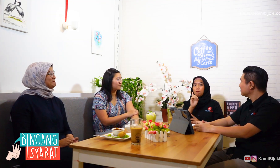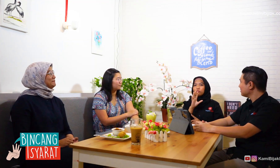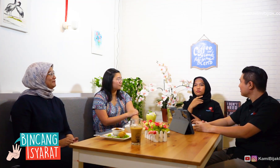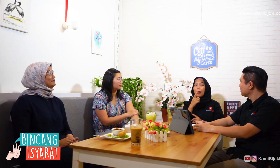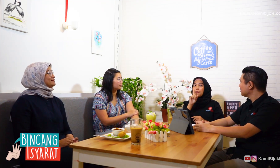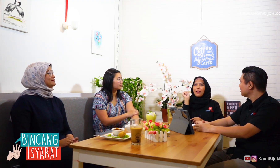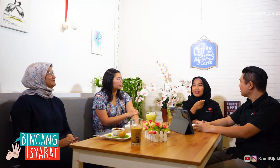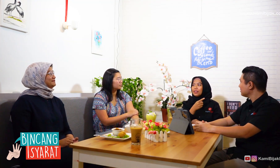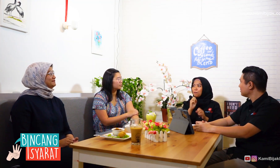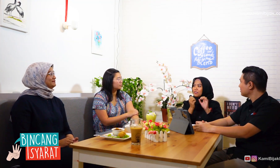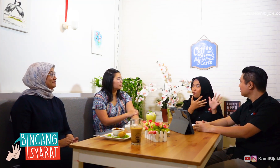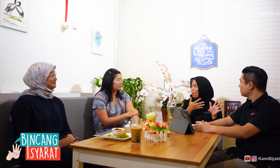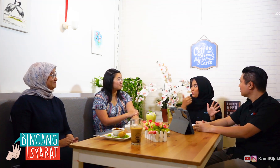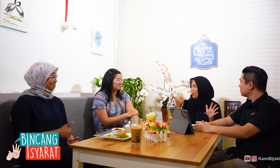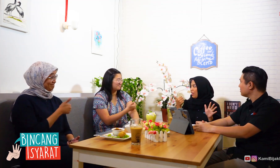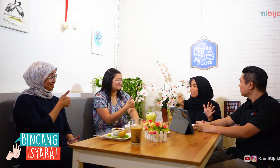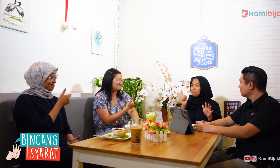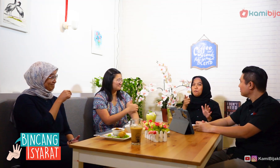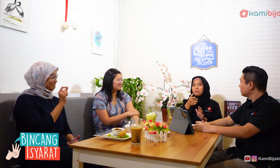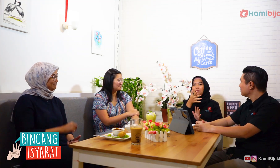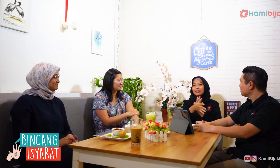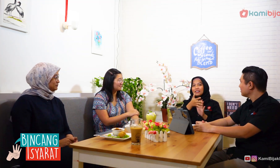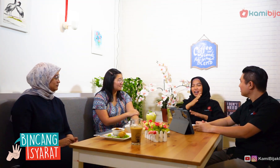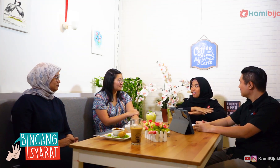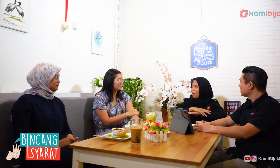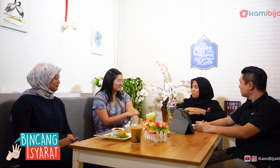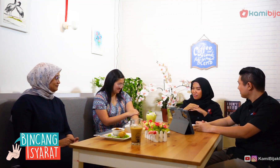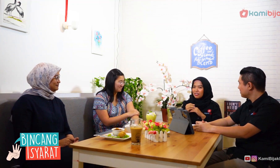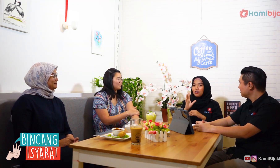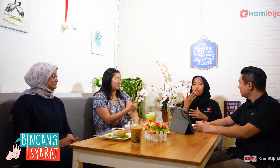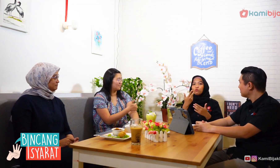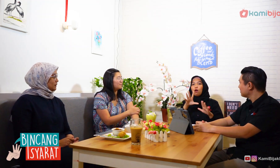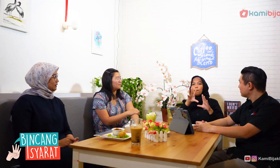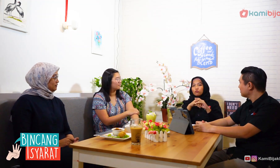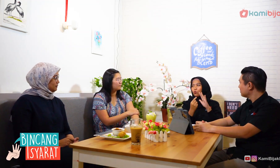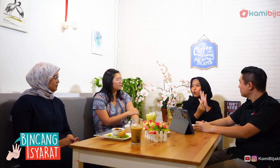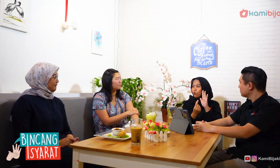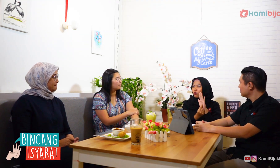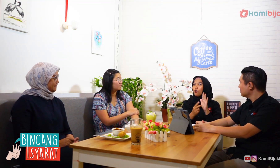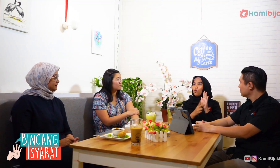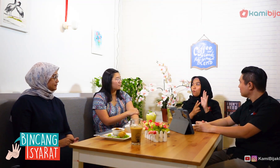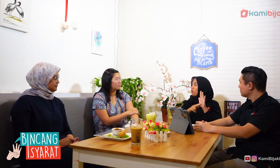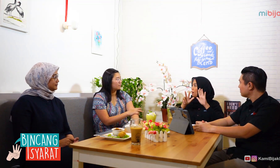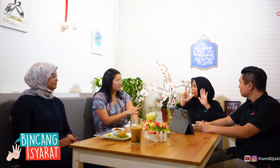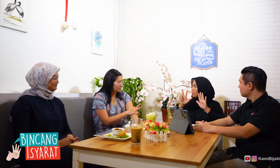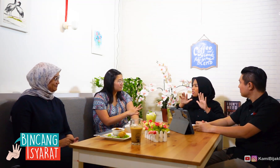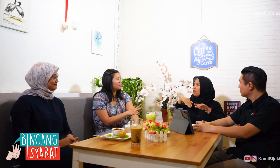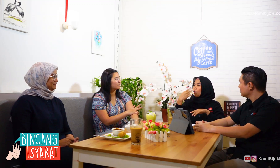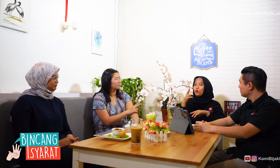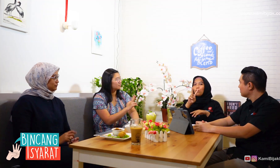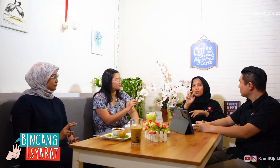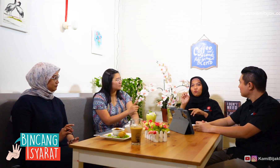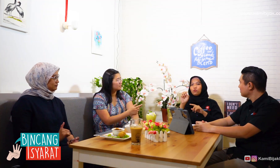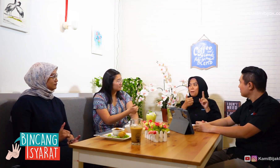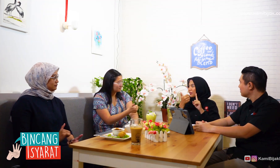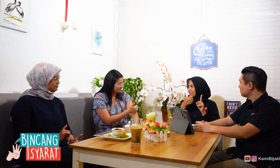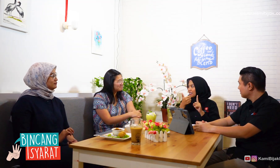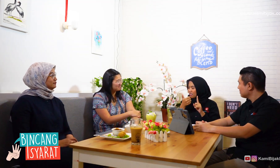especially Bisindo because it's a natural sign language and has entered into Law No. 8 of 2016.